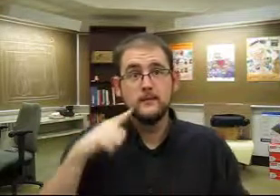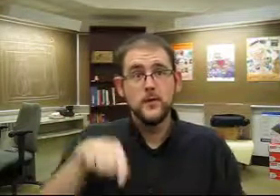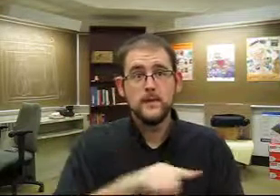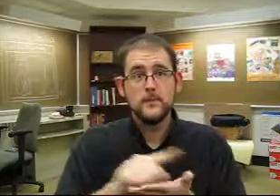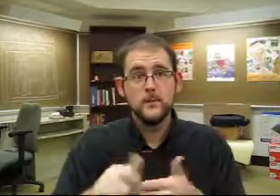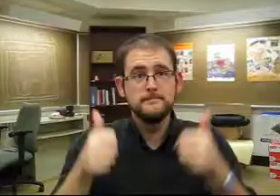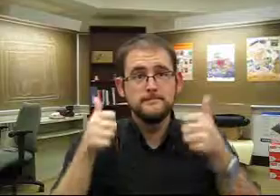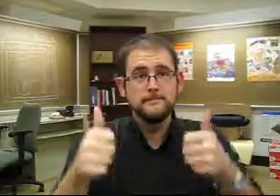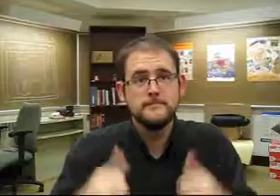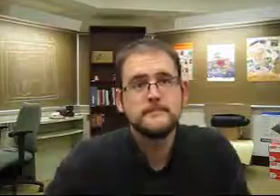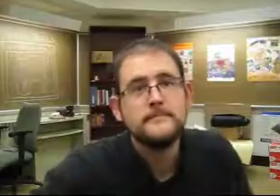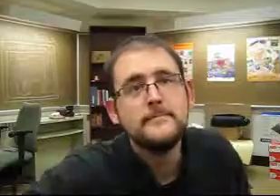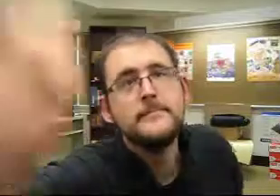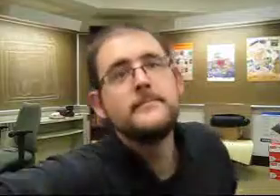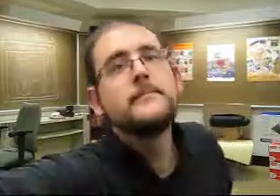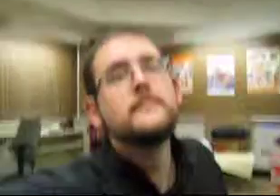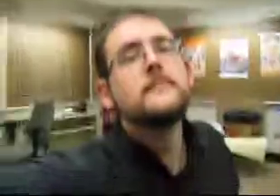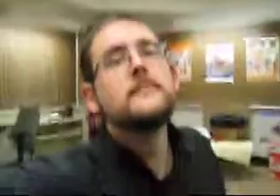Okay, that's it for this week!